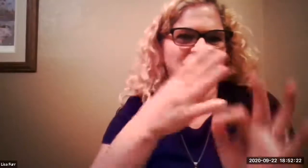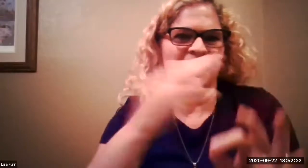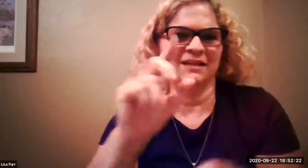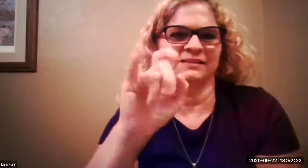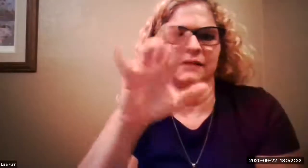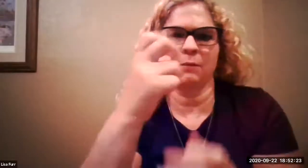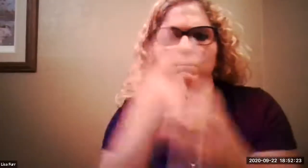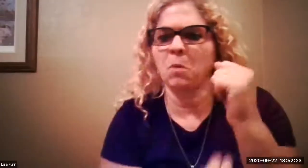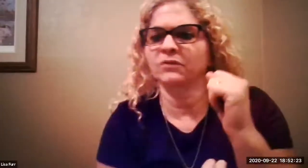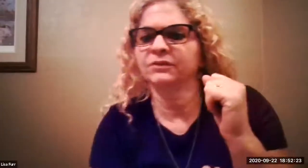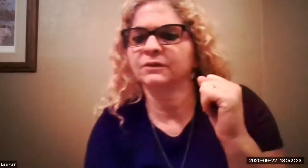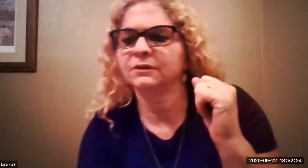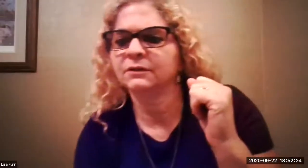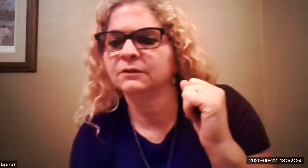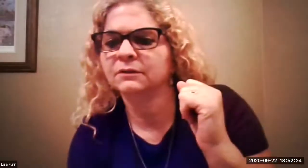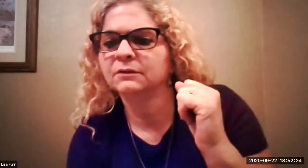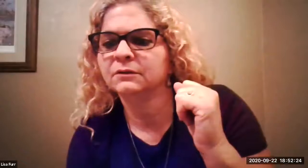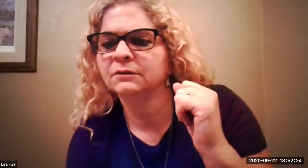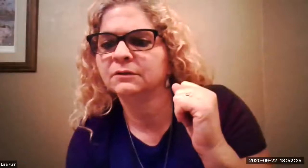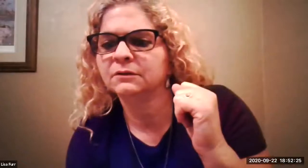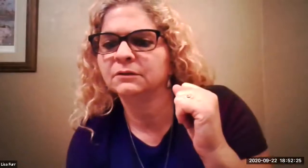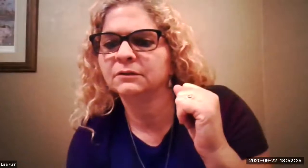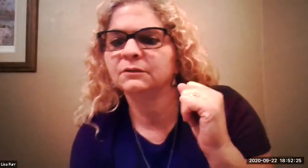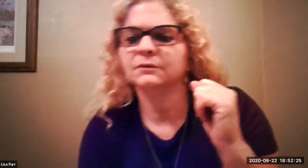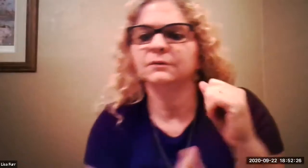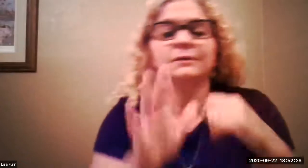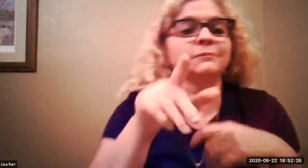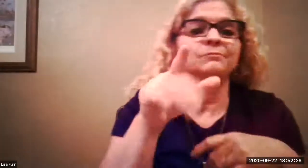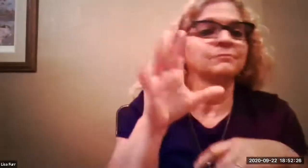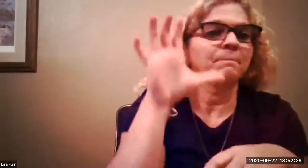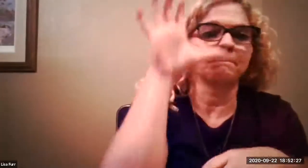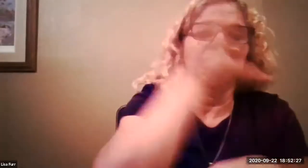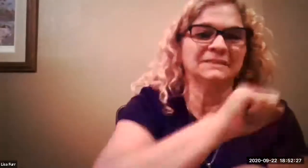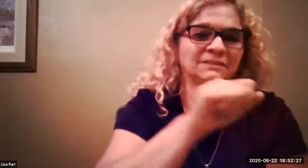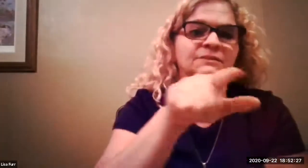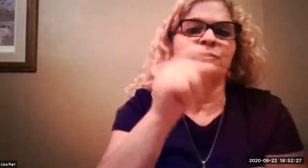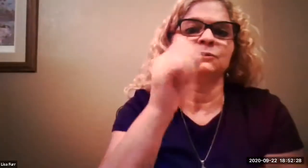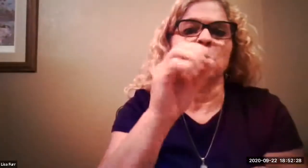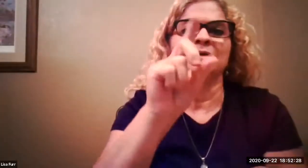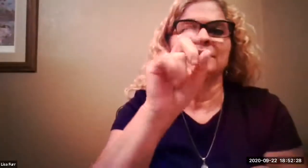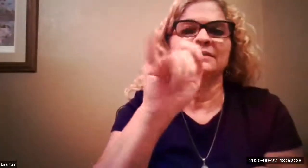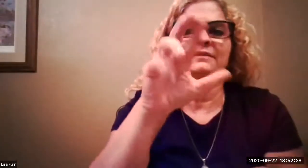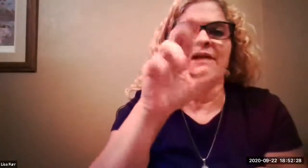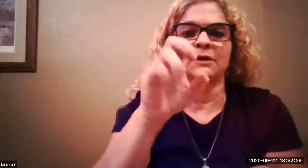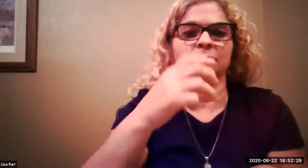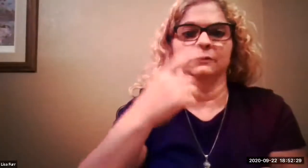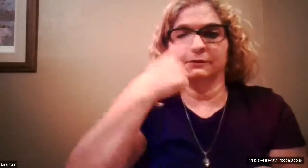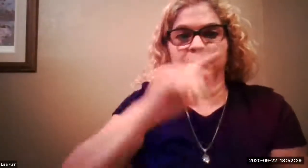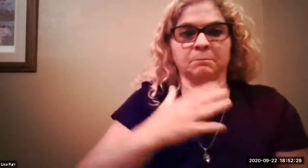um change to gallery view so that you can see both the interpreter and